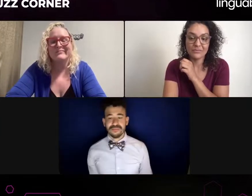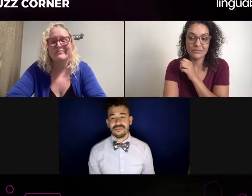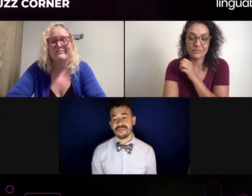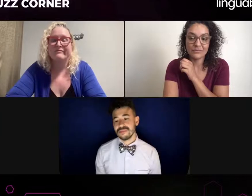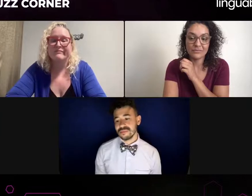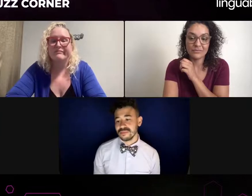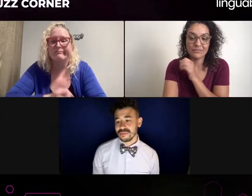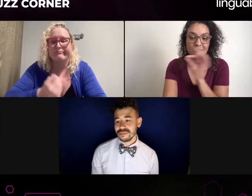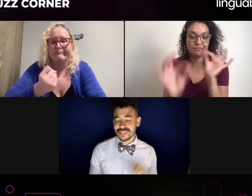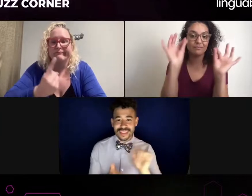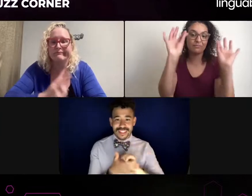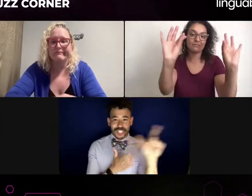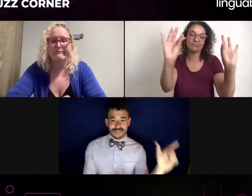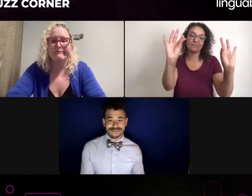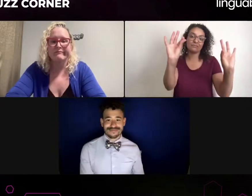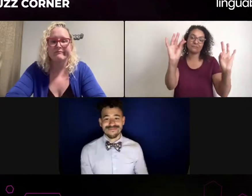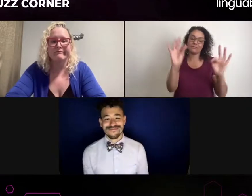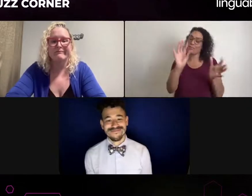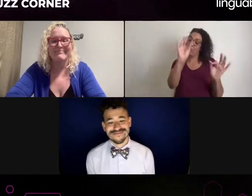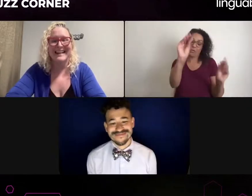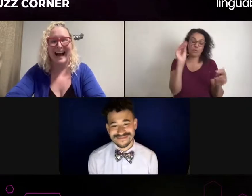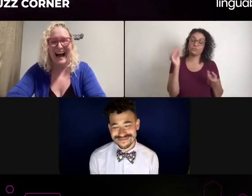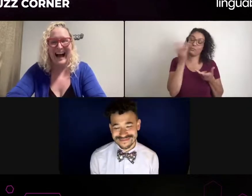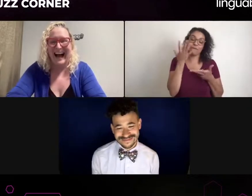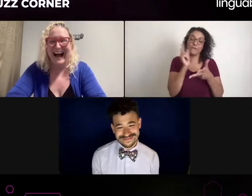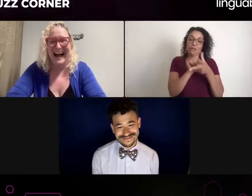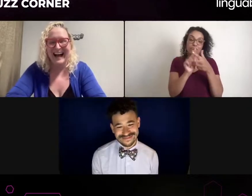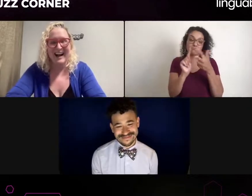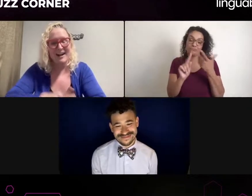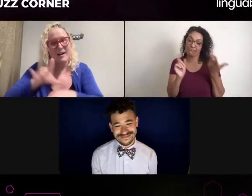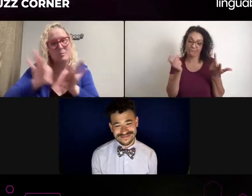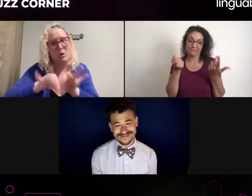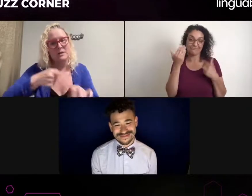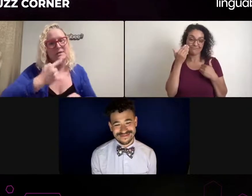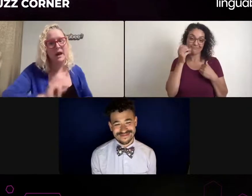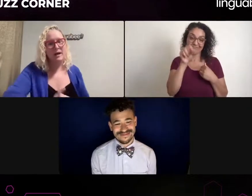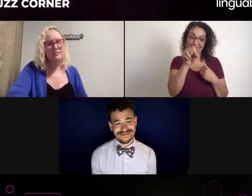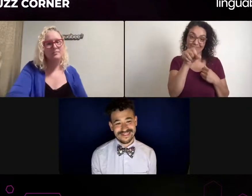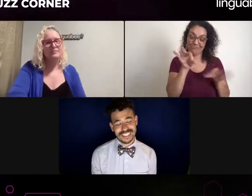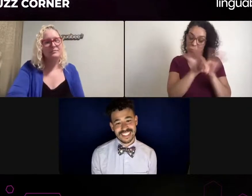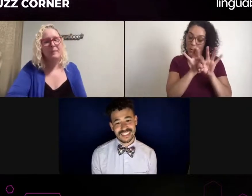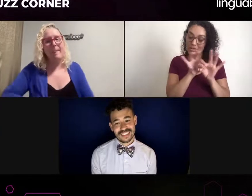And maybe the other people, you're like, I need to write them off as just a friend. They can't interpret in the situation.